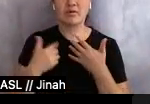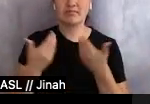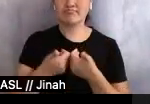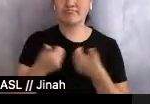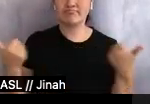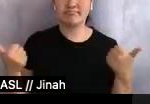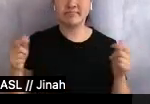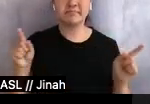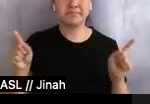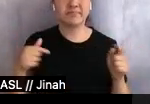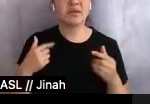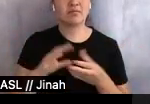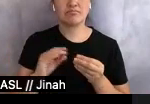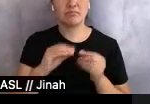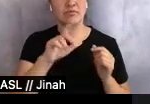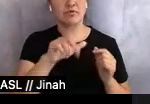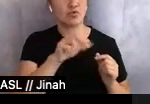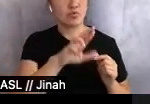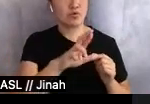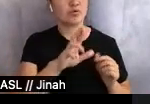about queer things when I was with queer folk and I had to talk about Asian things